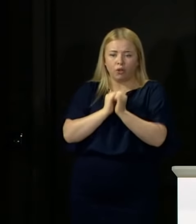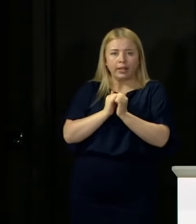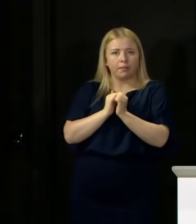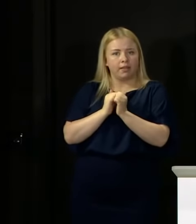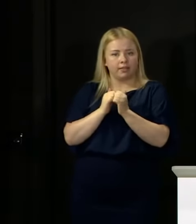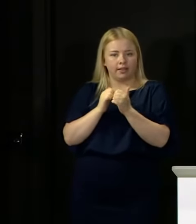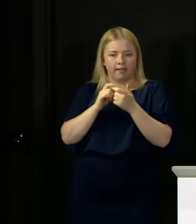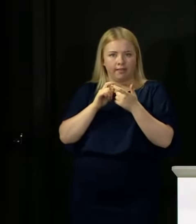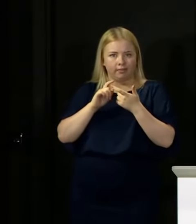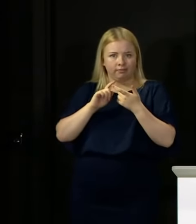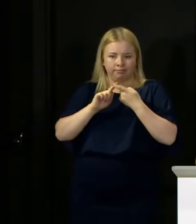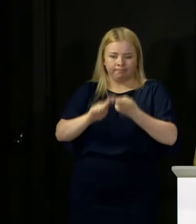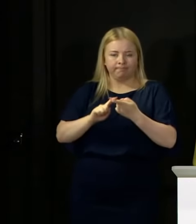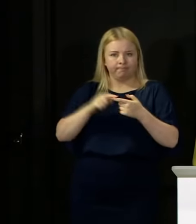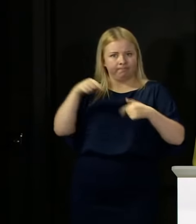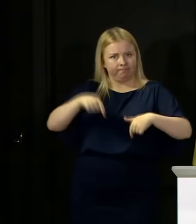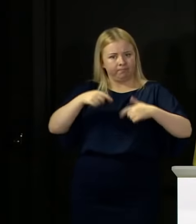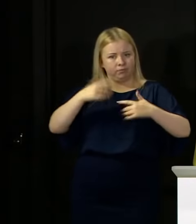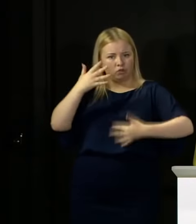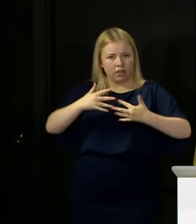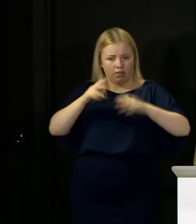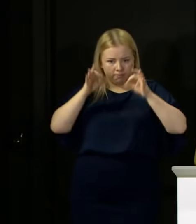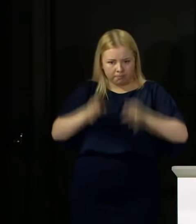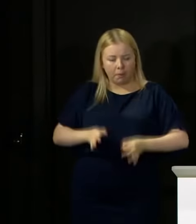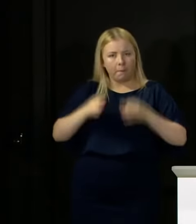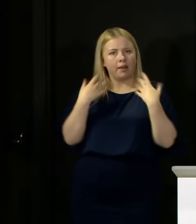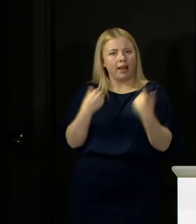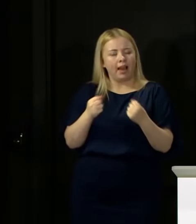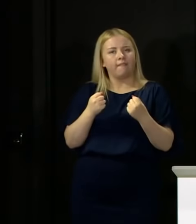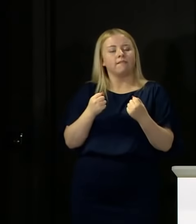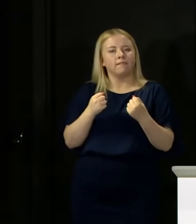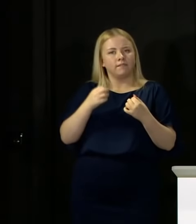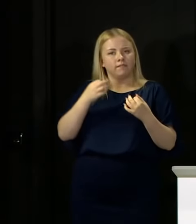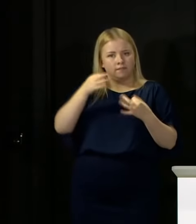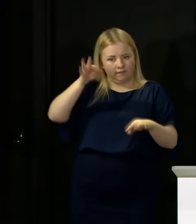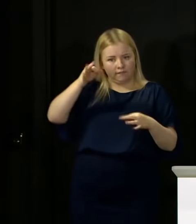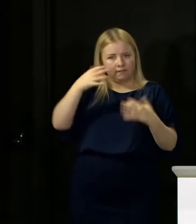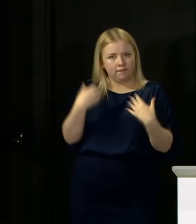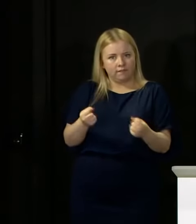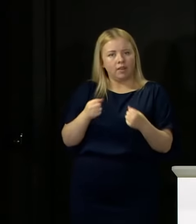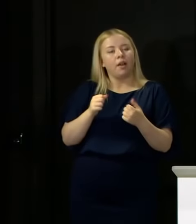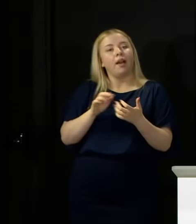Now, obviously we haven't had exams this year so you have to be cautious about exact comparisons